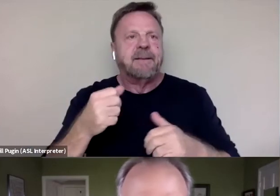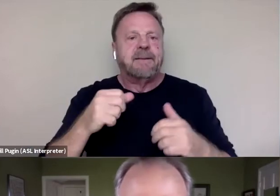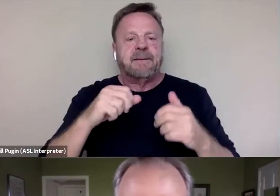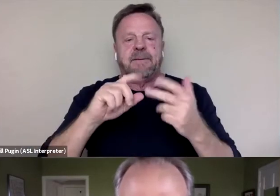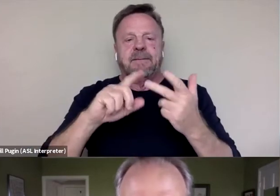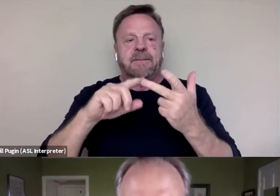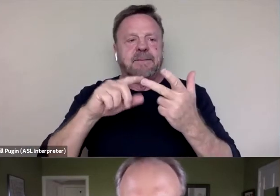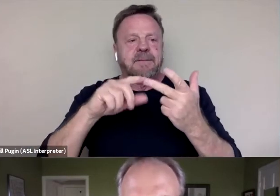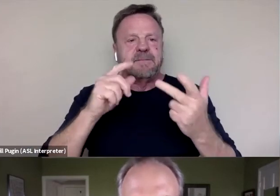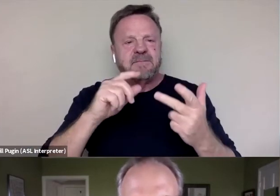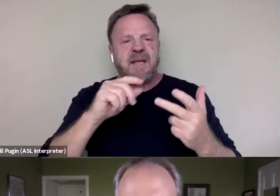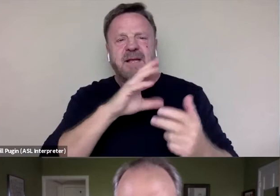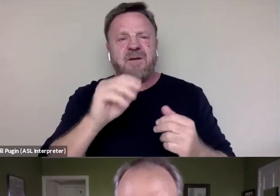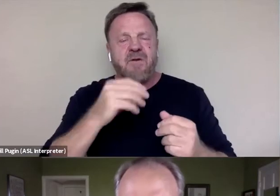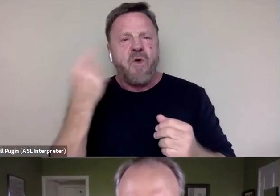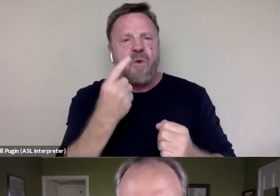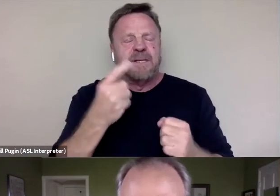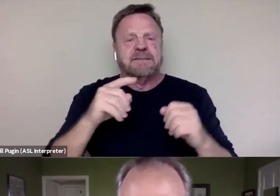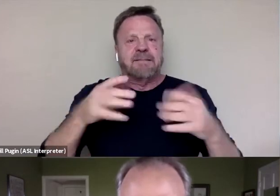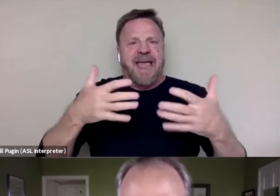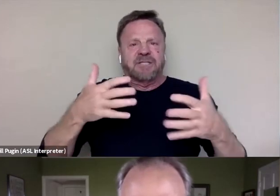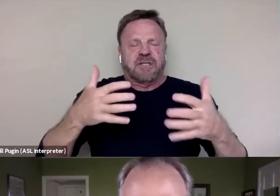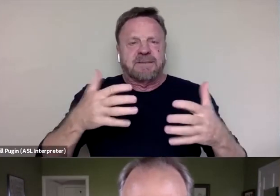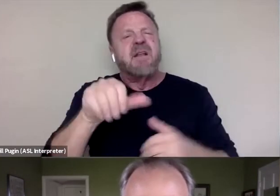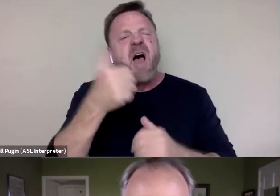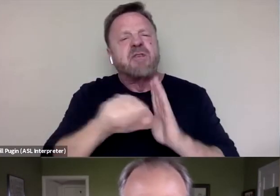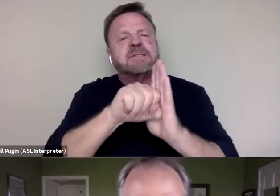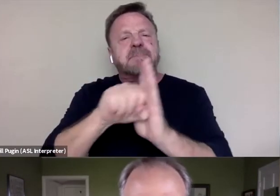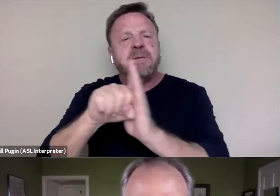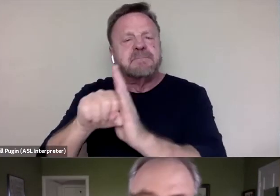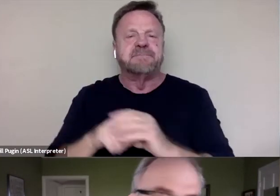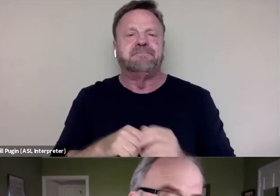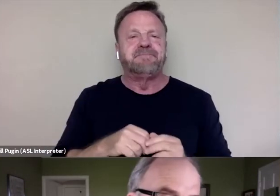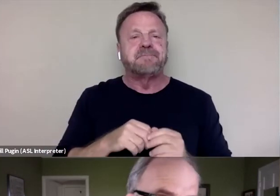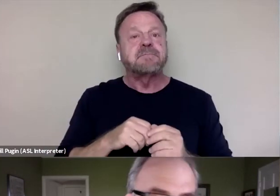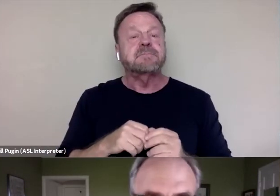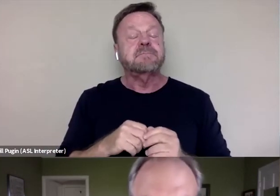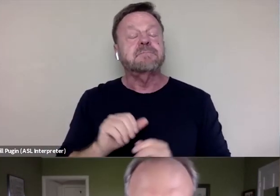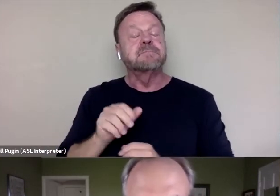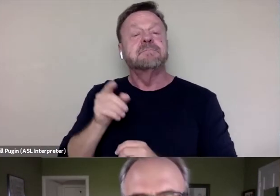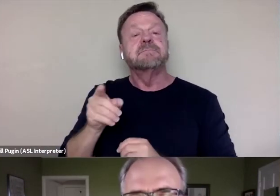a certain state of anxiety and other symptoms. And what she did is she opt to sort of self-care.